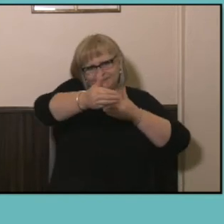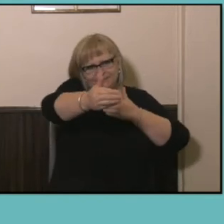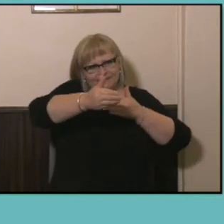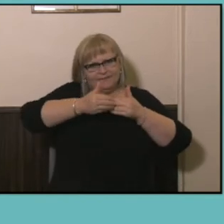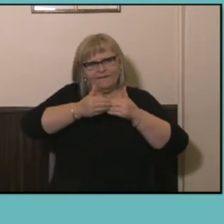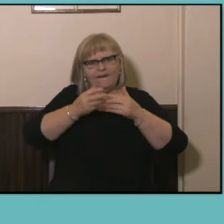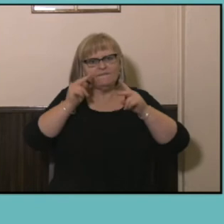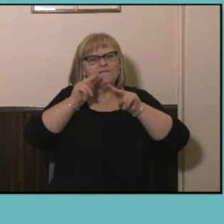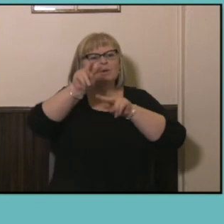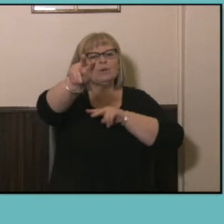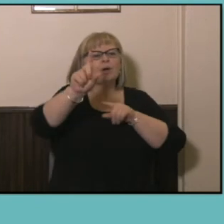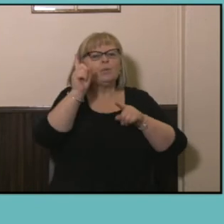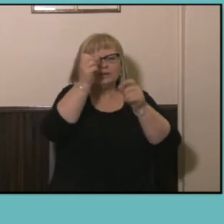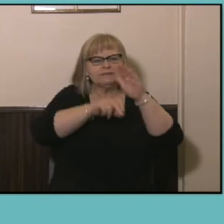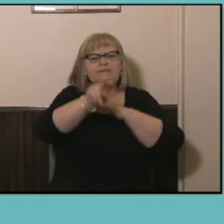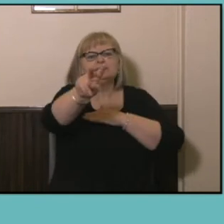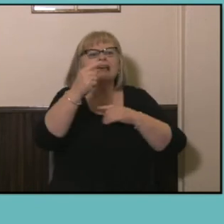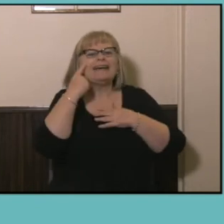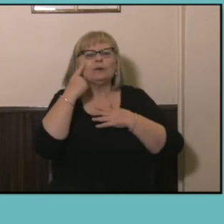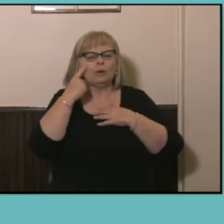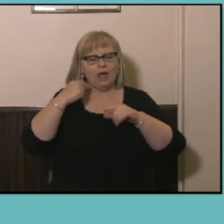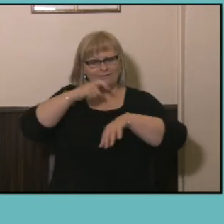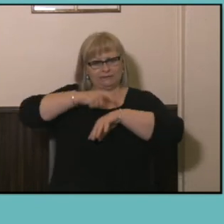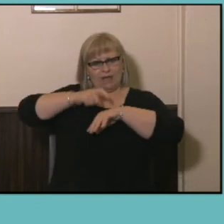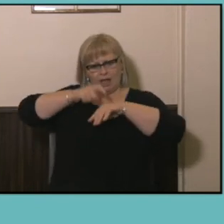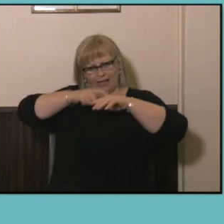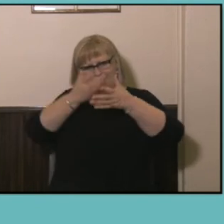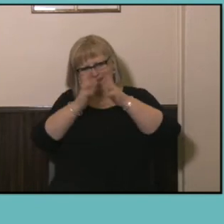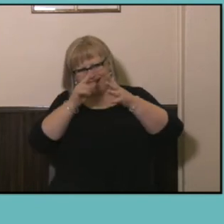qualification attainment is changing over time. So looking back over the last